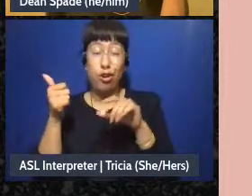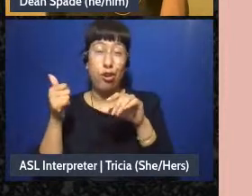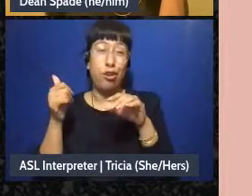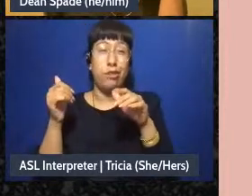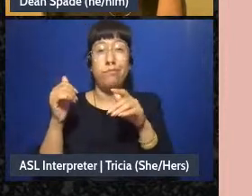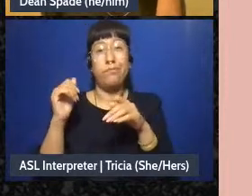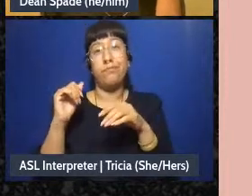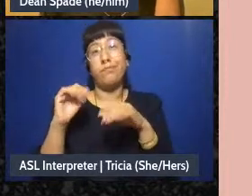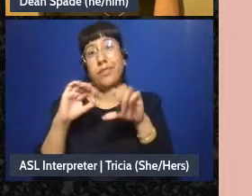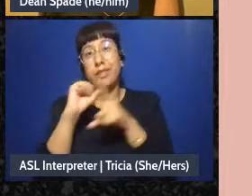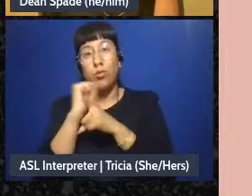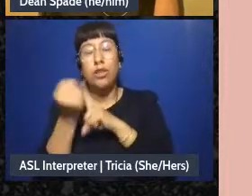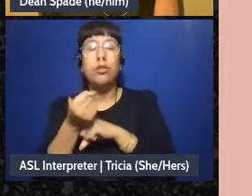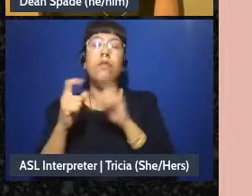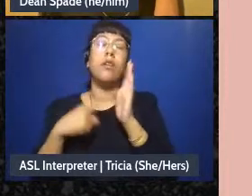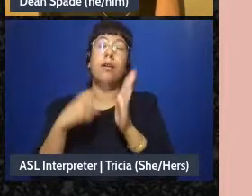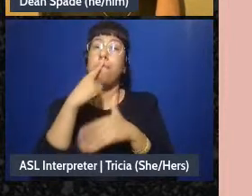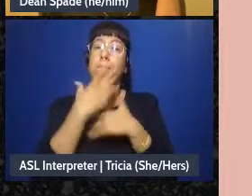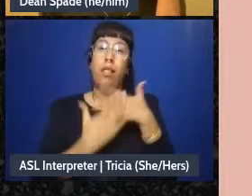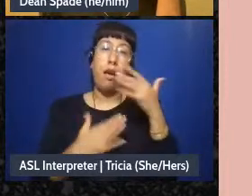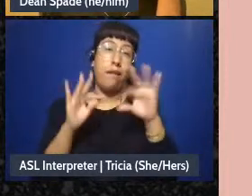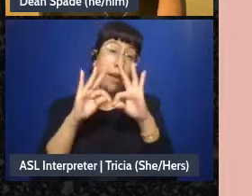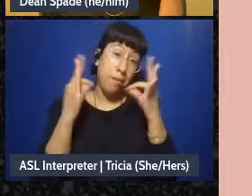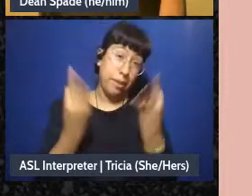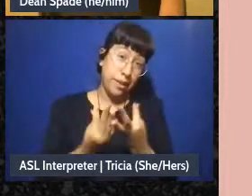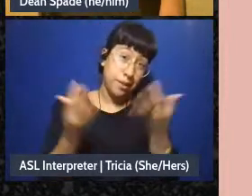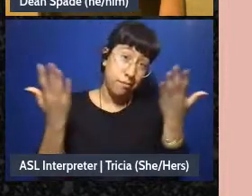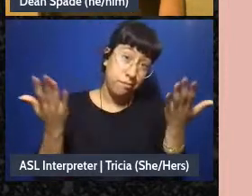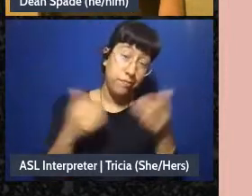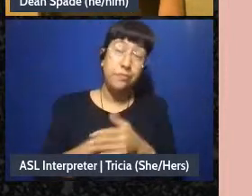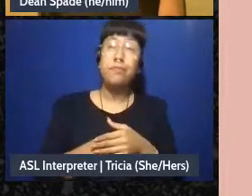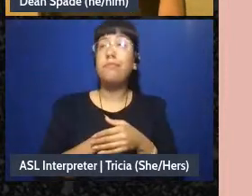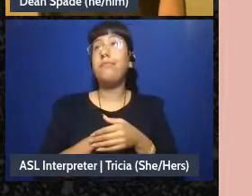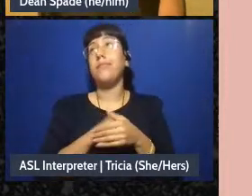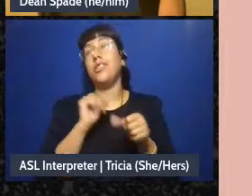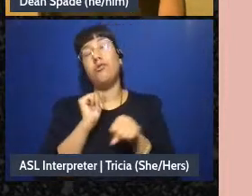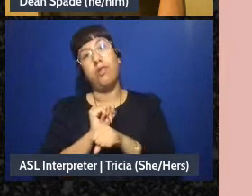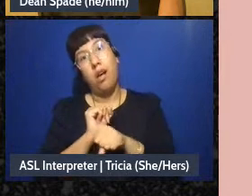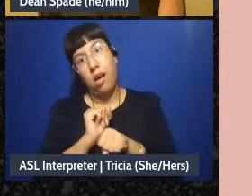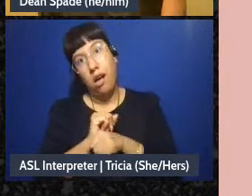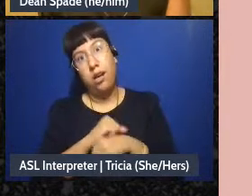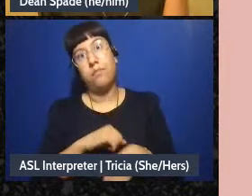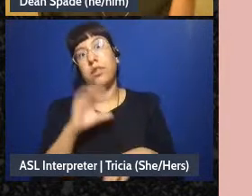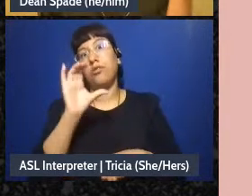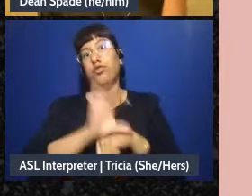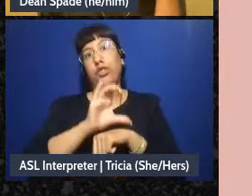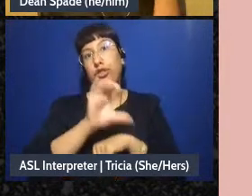like in blood families and in jobs and in churches someone's bossing us around.